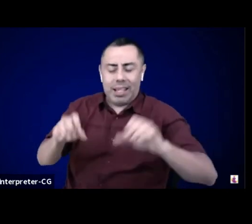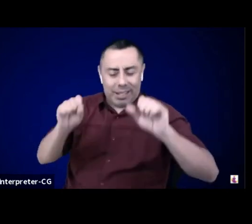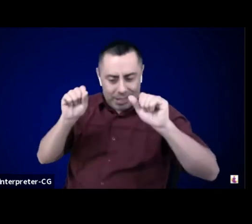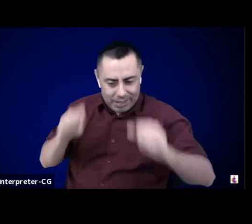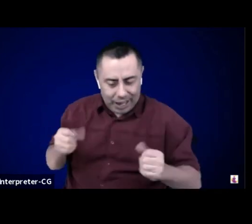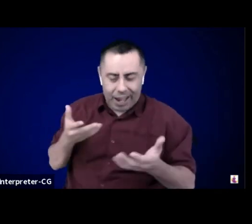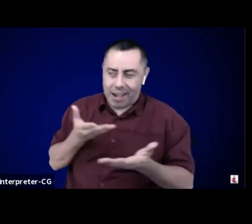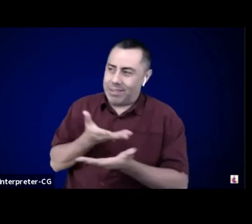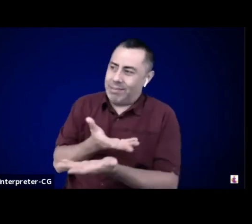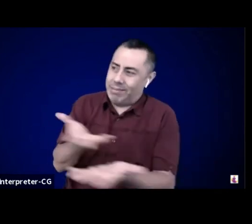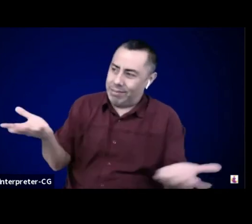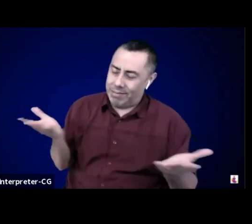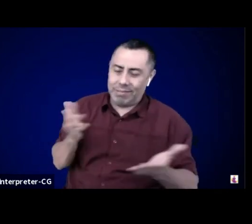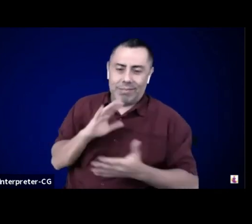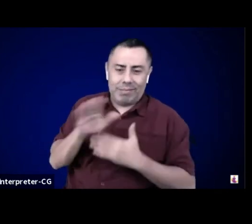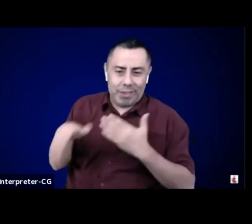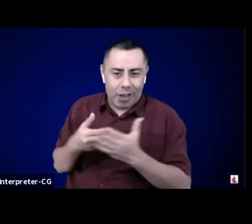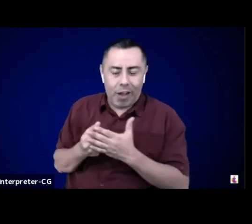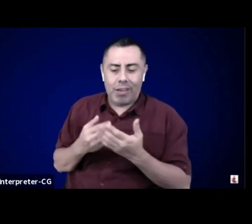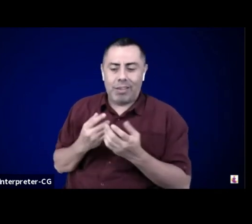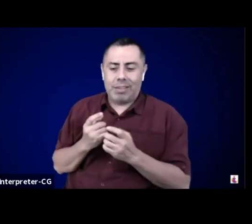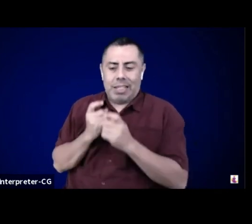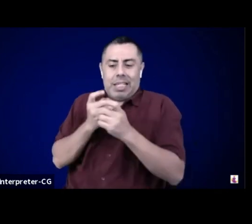And now onto you, Rhonda.